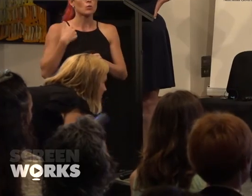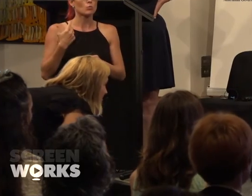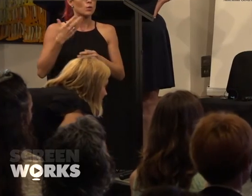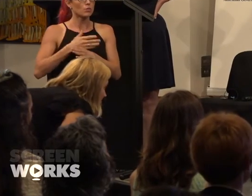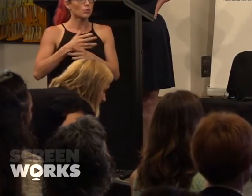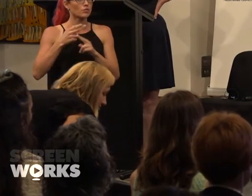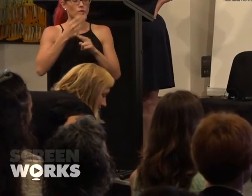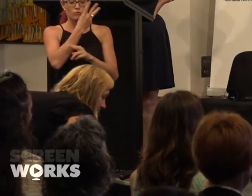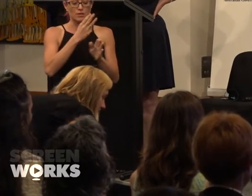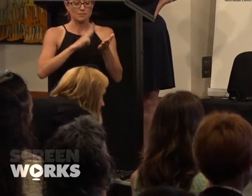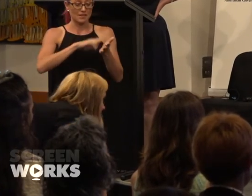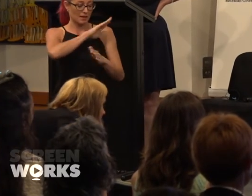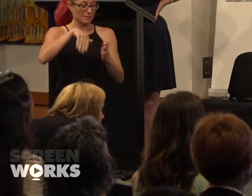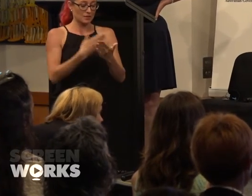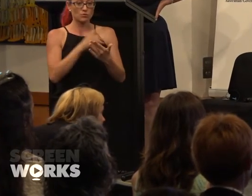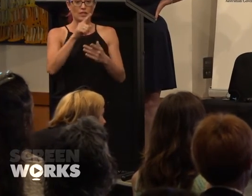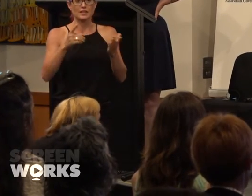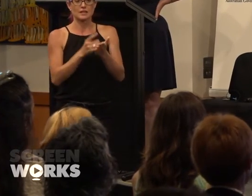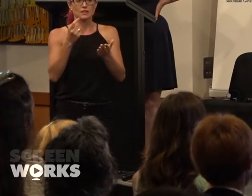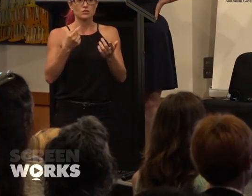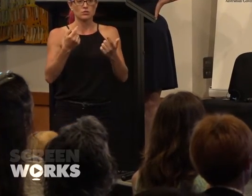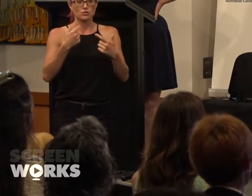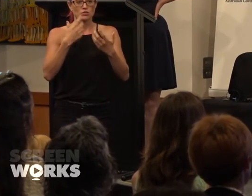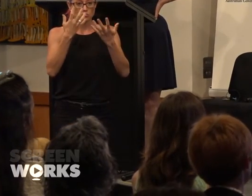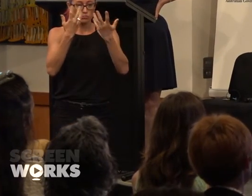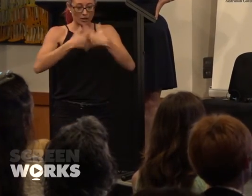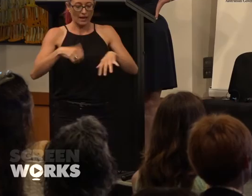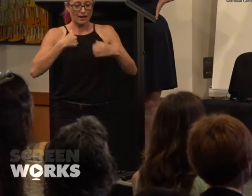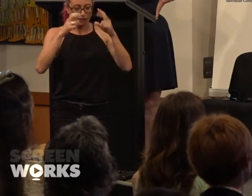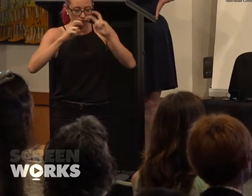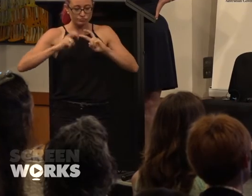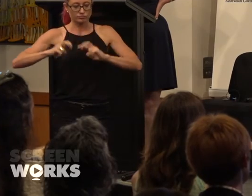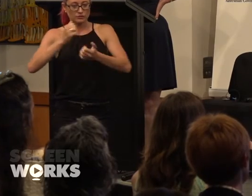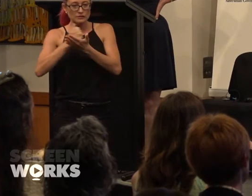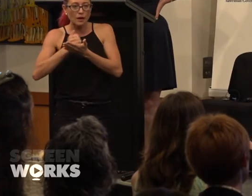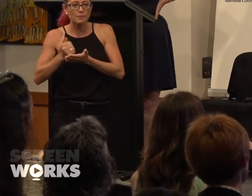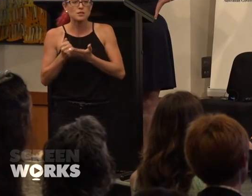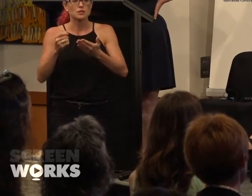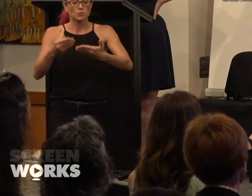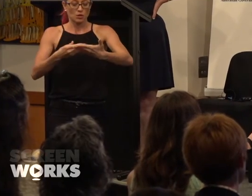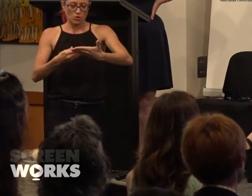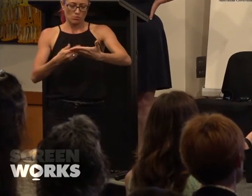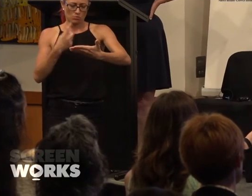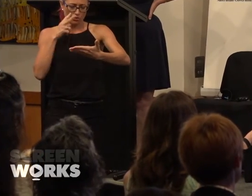for the three months up to that date to get our figures in order and again it was like all the other agencies, it was looking at who's applying to us.